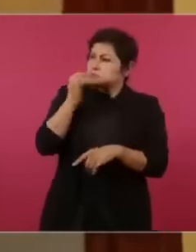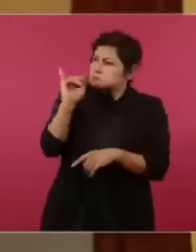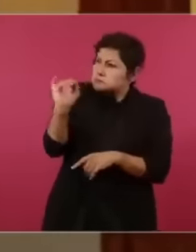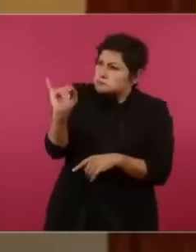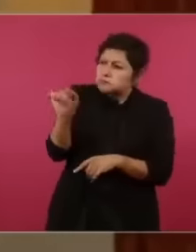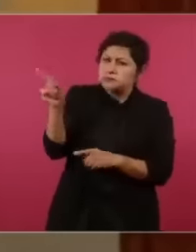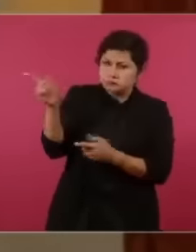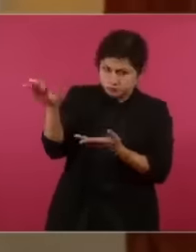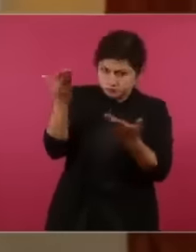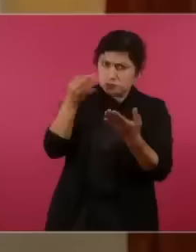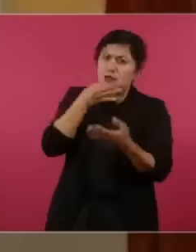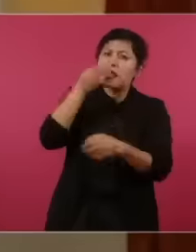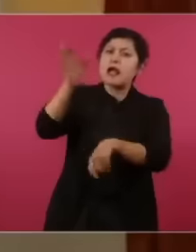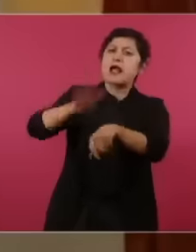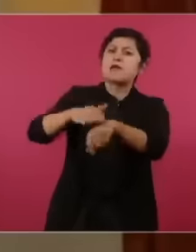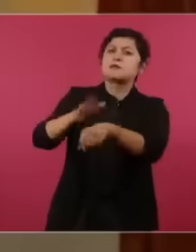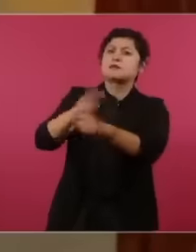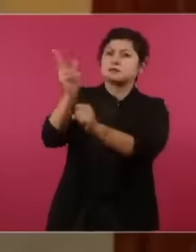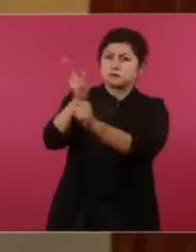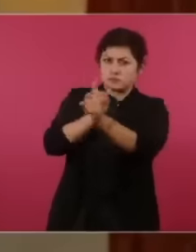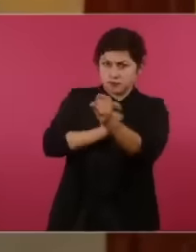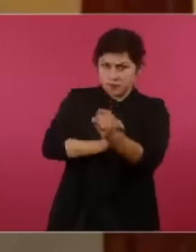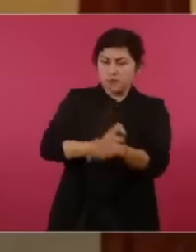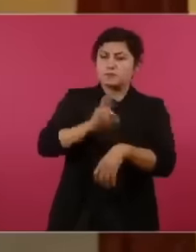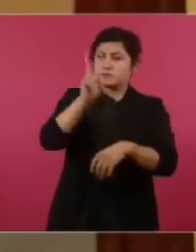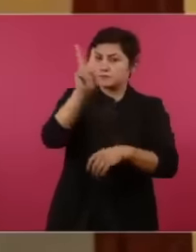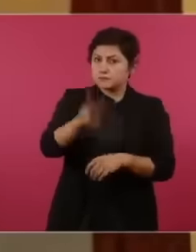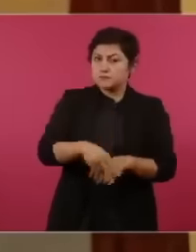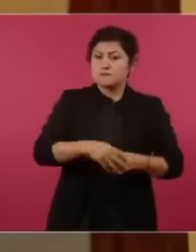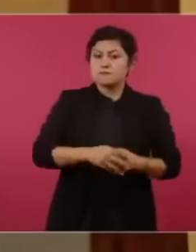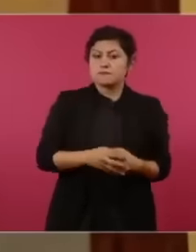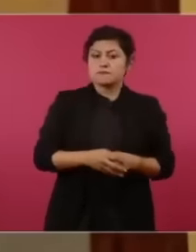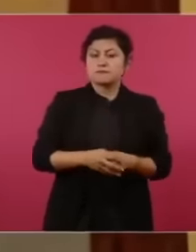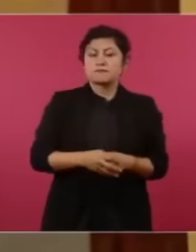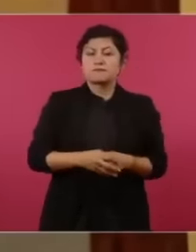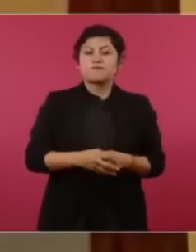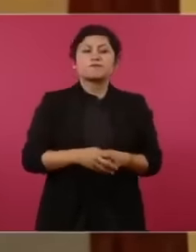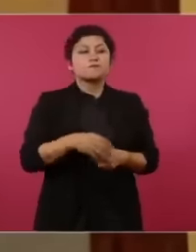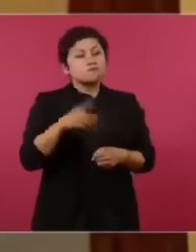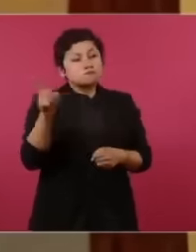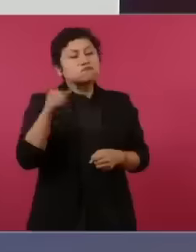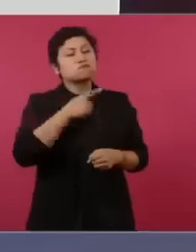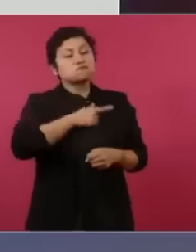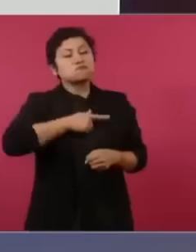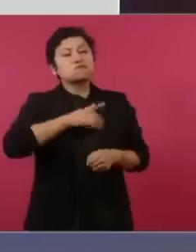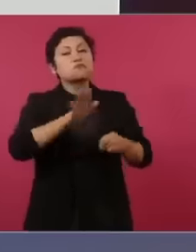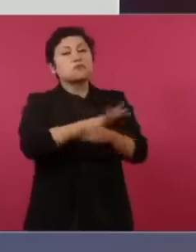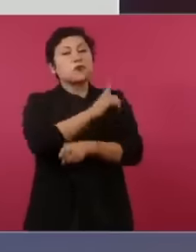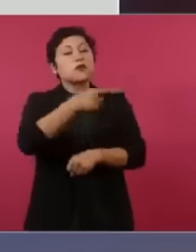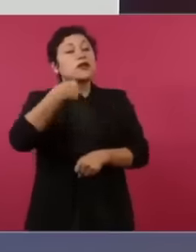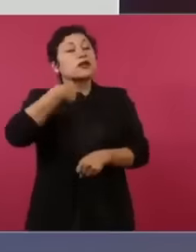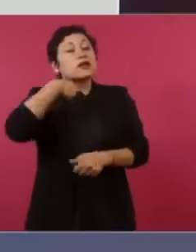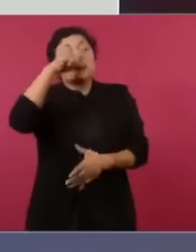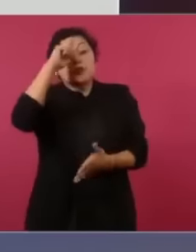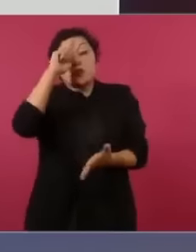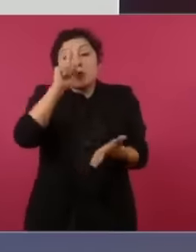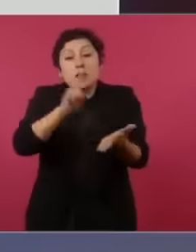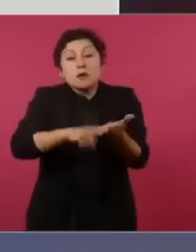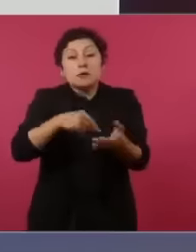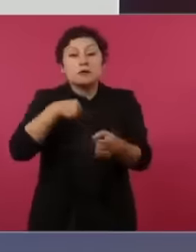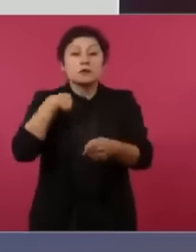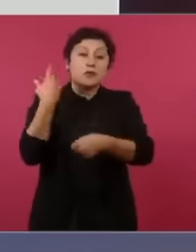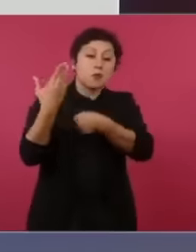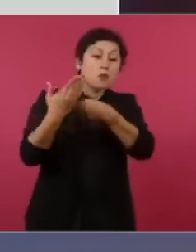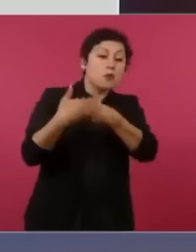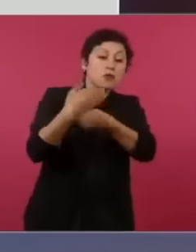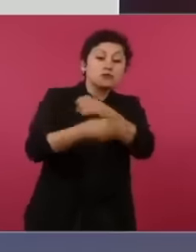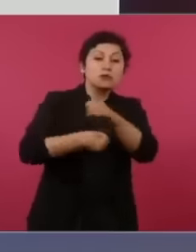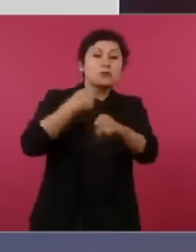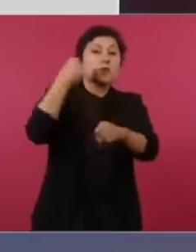I am very pleased because I am not thinking of returning until next year, that is,